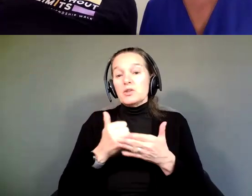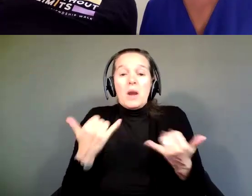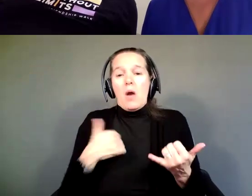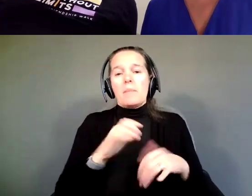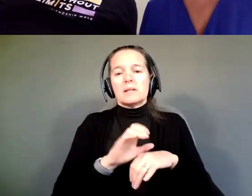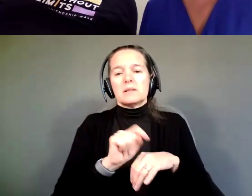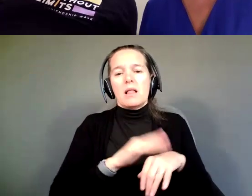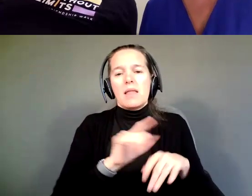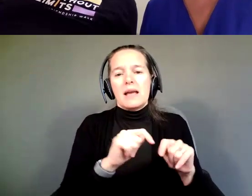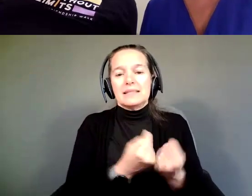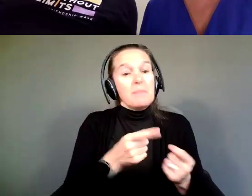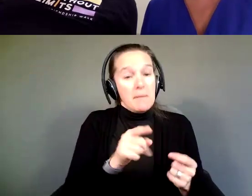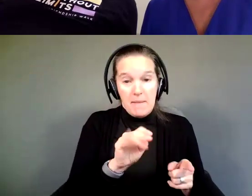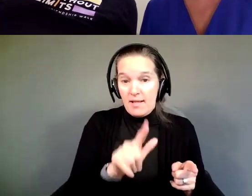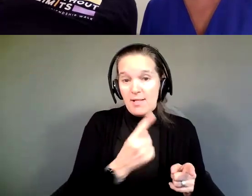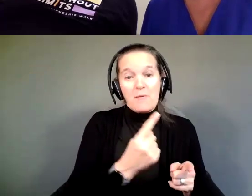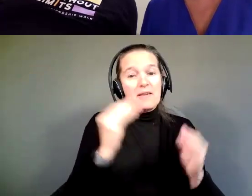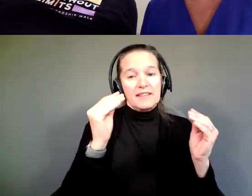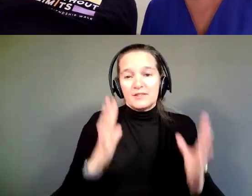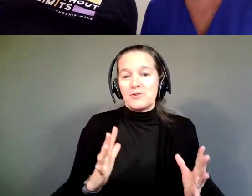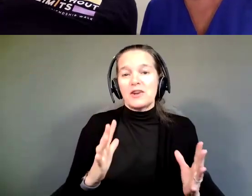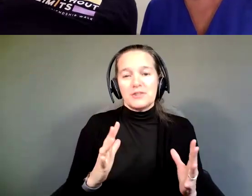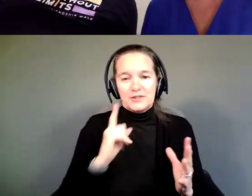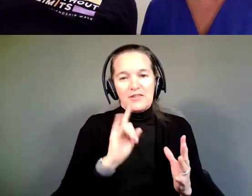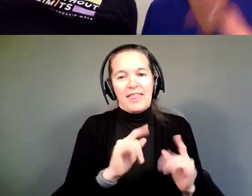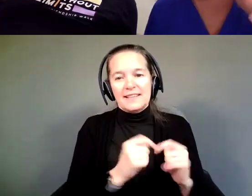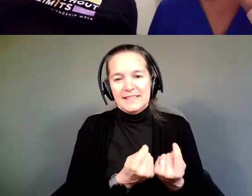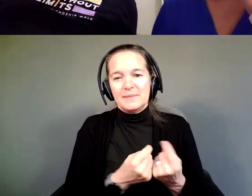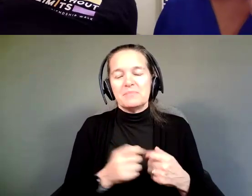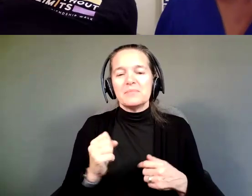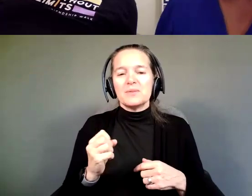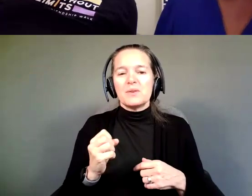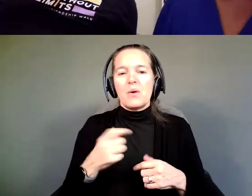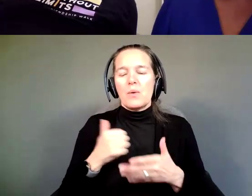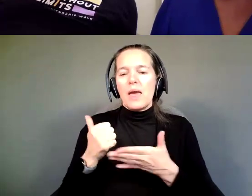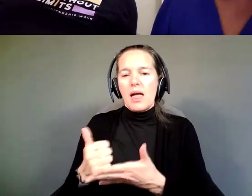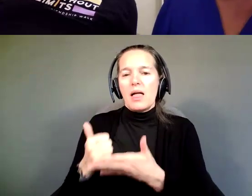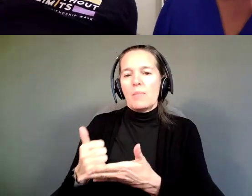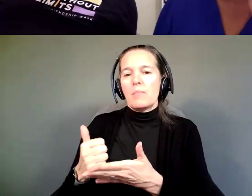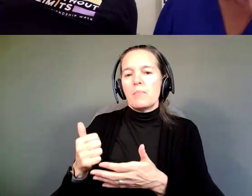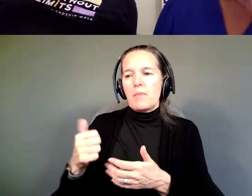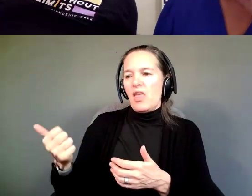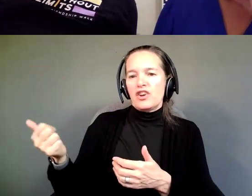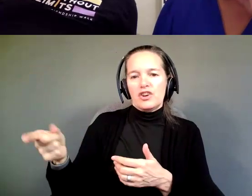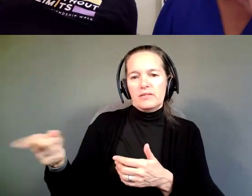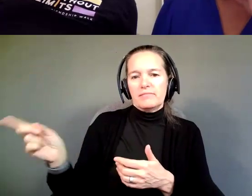Michael's one of the instructors on that team, and we help other individuals with disabilities